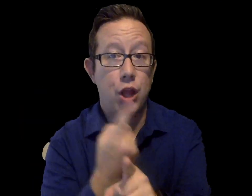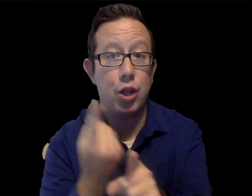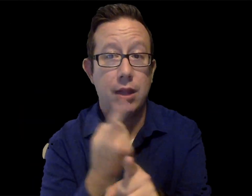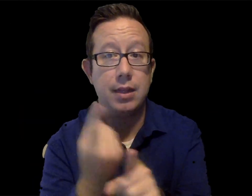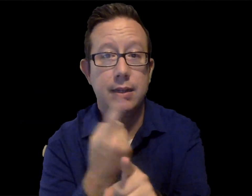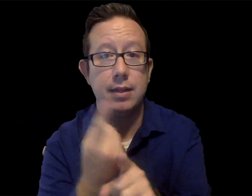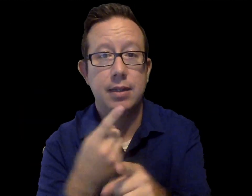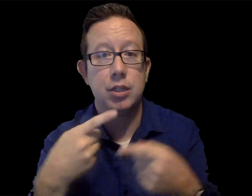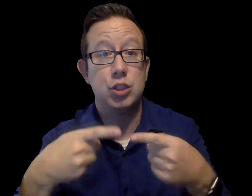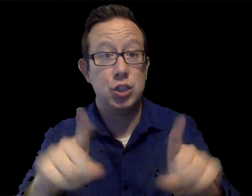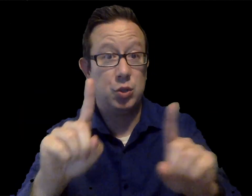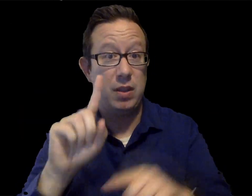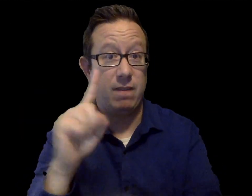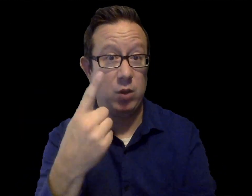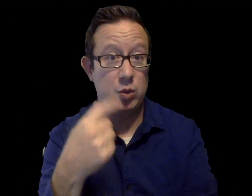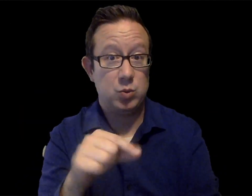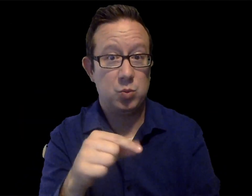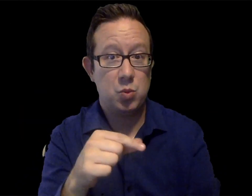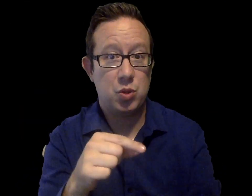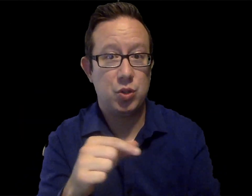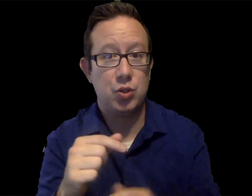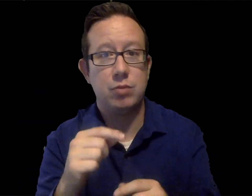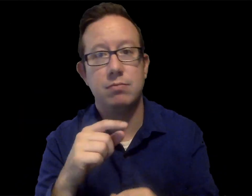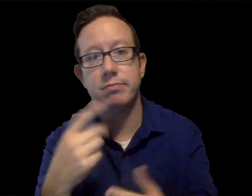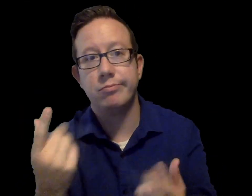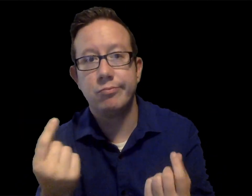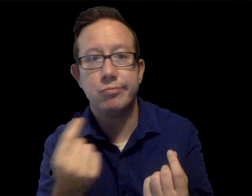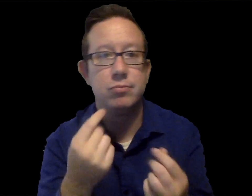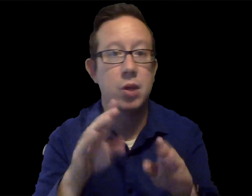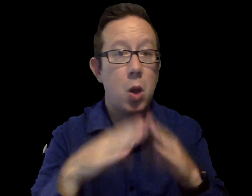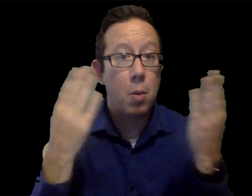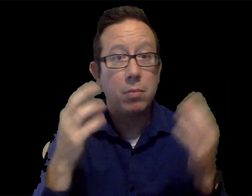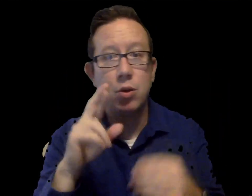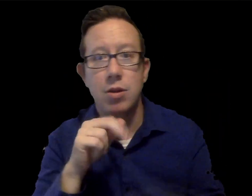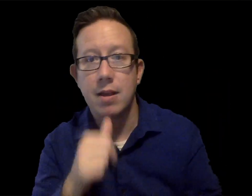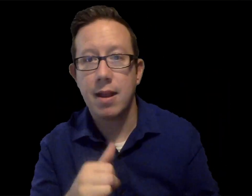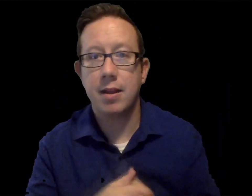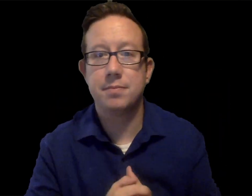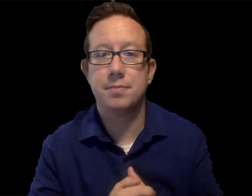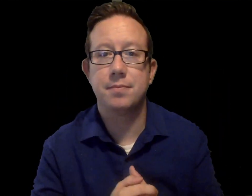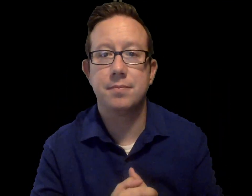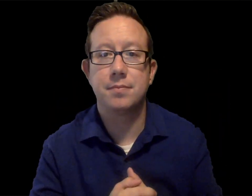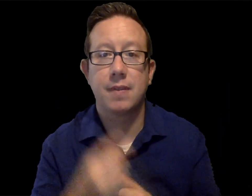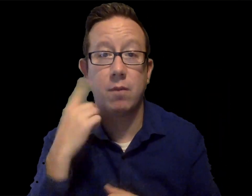and meeting regularly throughout the first quarter on the topic of reopening for the second quarter.